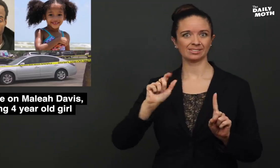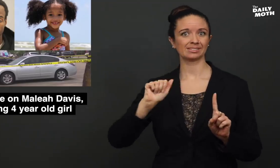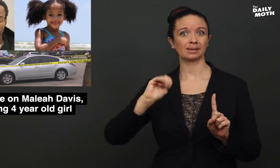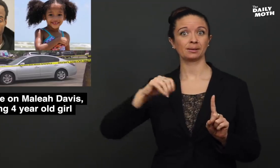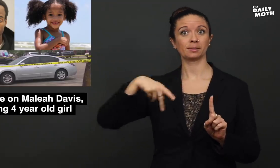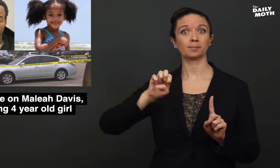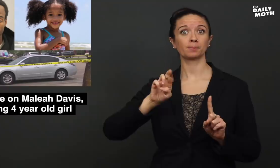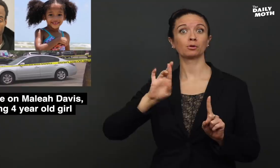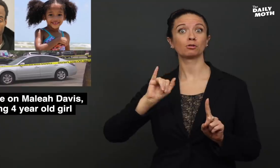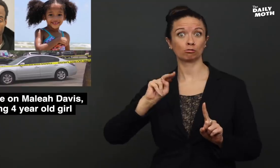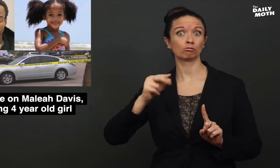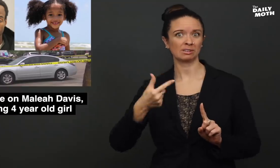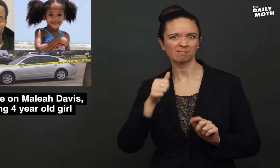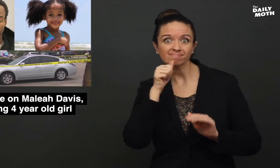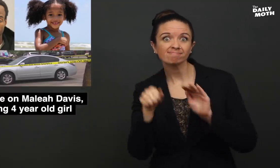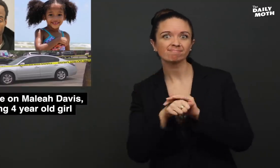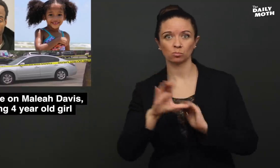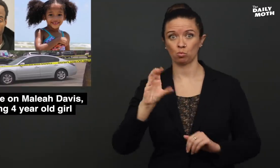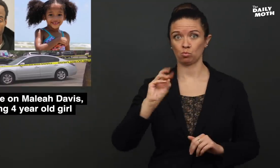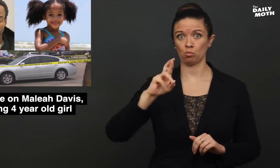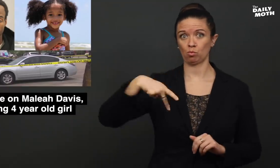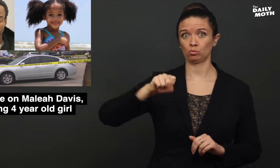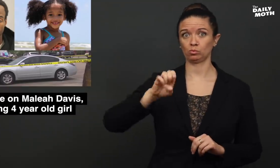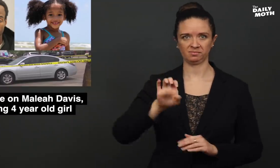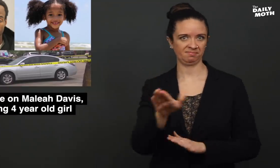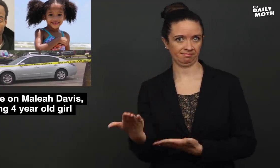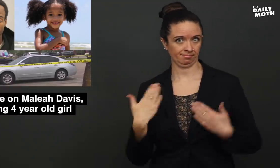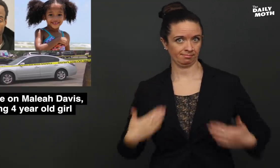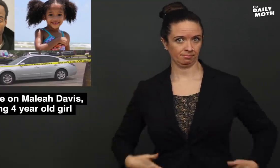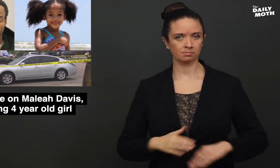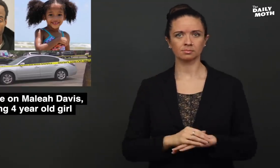of tampering with a corpse.